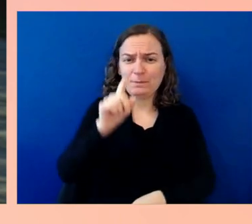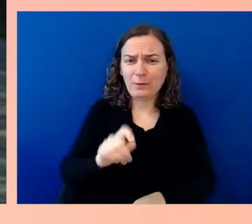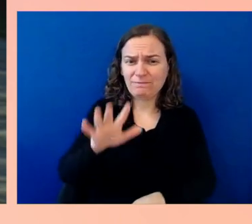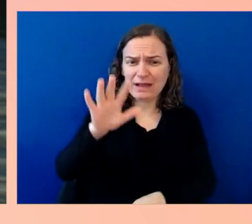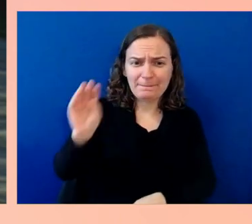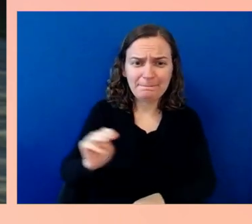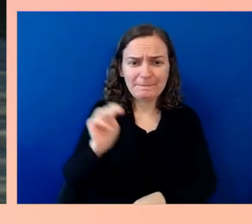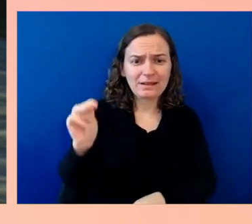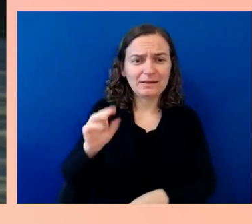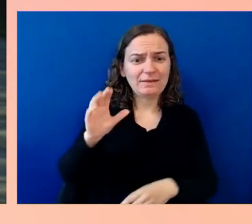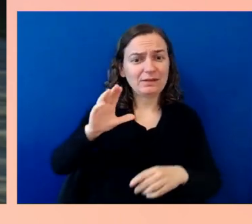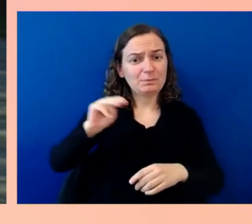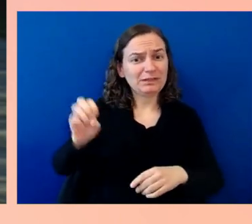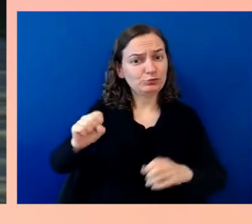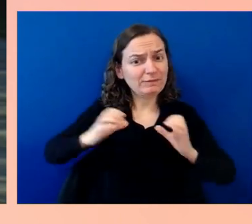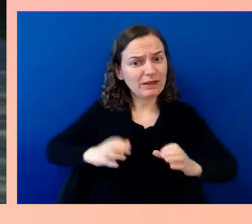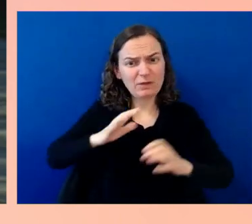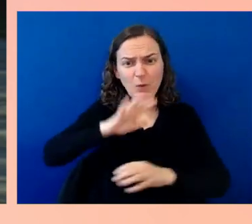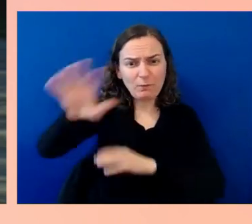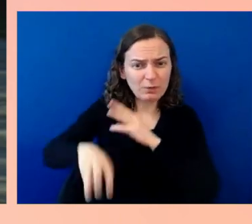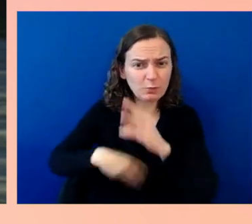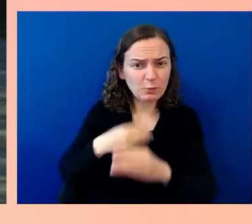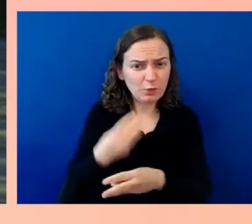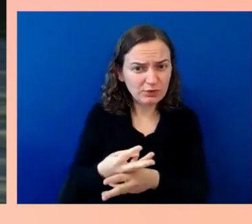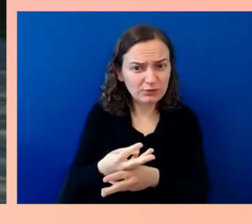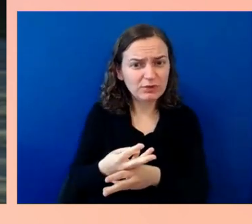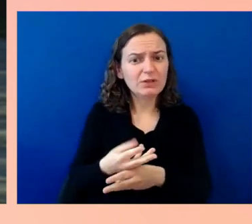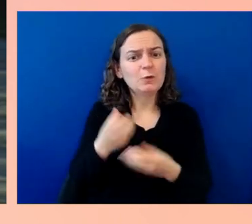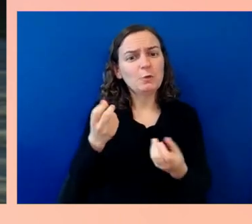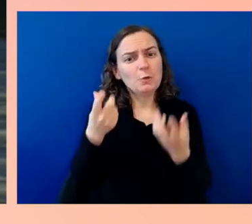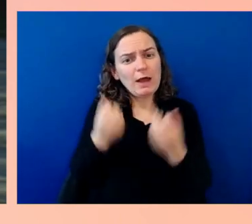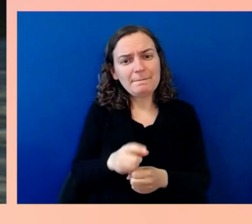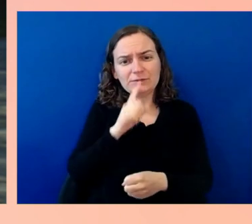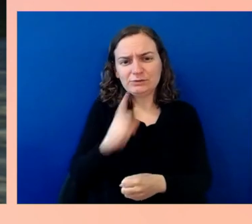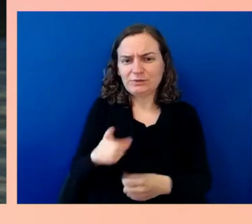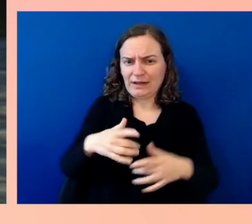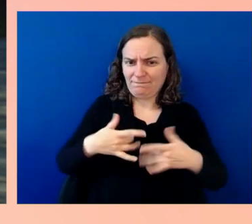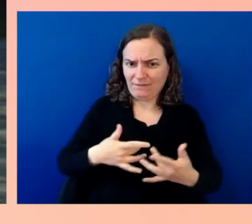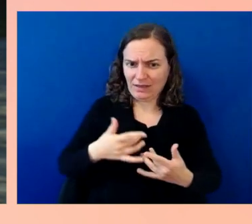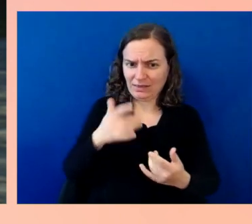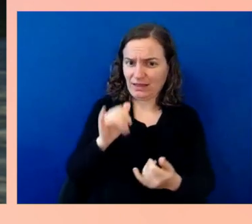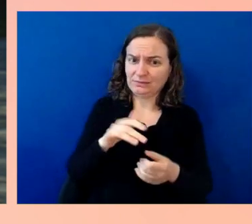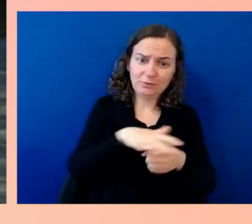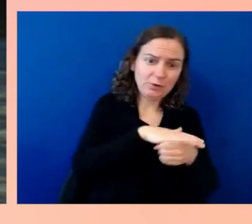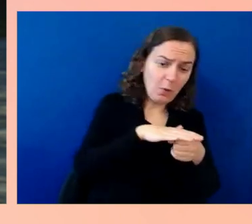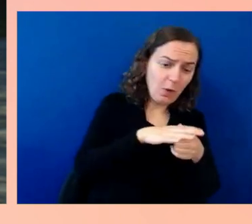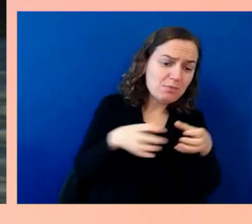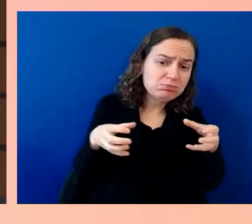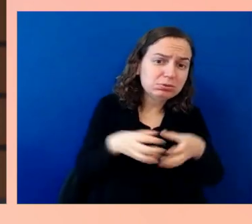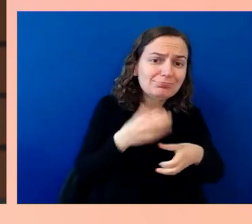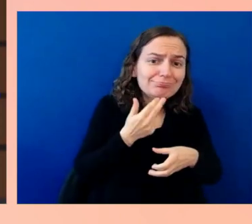whether it's a local meet-up, or 50 people in a virtual event, what are some pieces of advice you would give them?